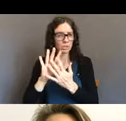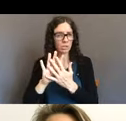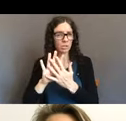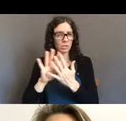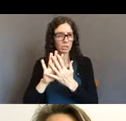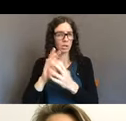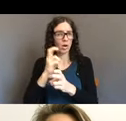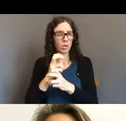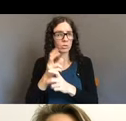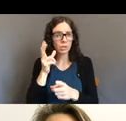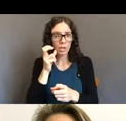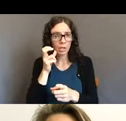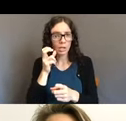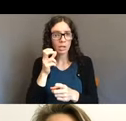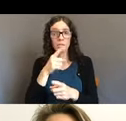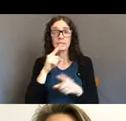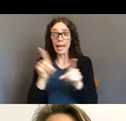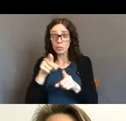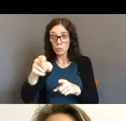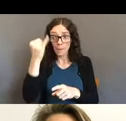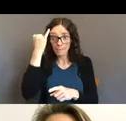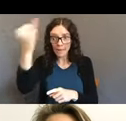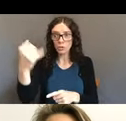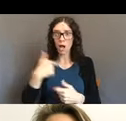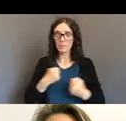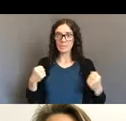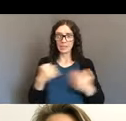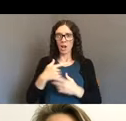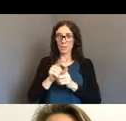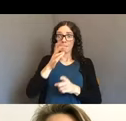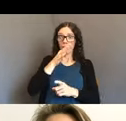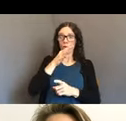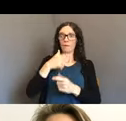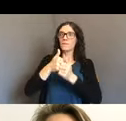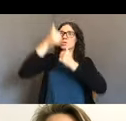was very worried. I wanted to be with her; I wanted to see her firsthand to know how she was doing;